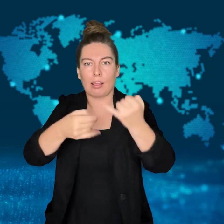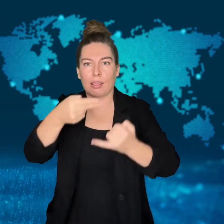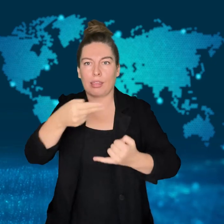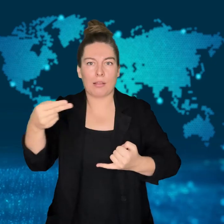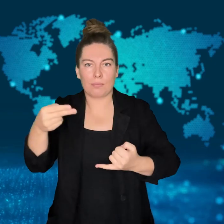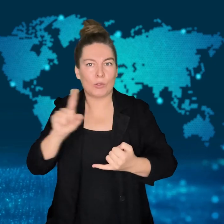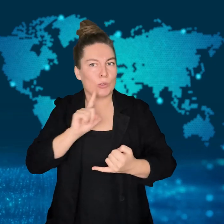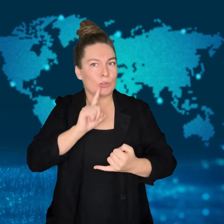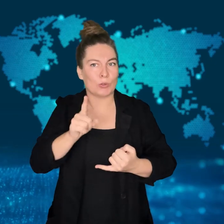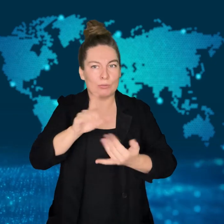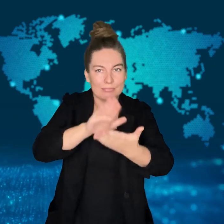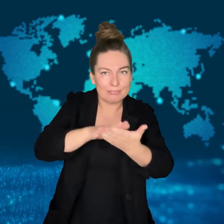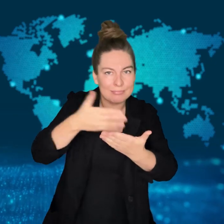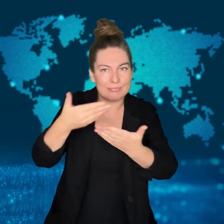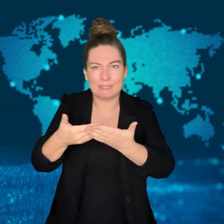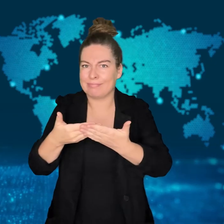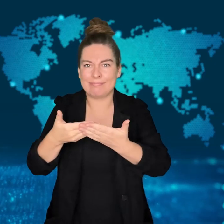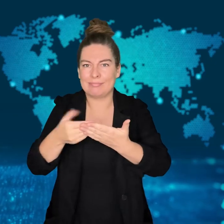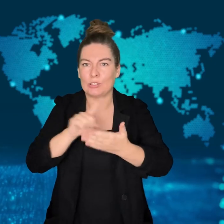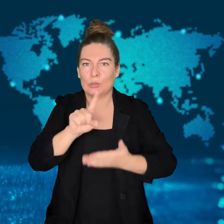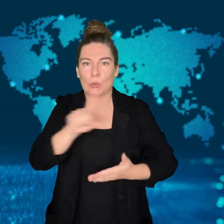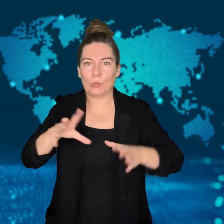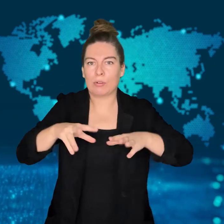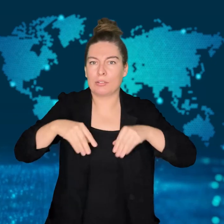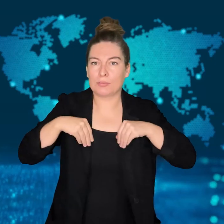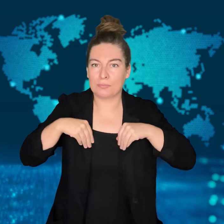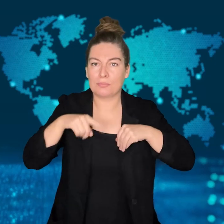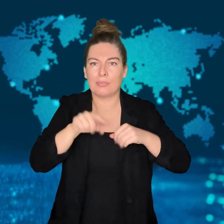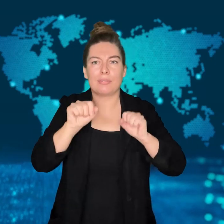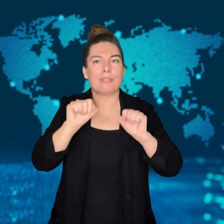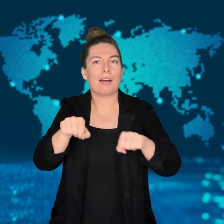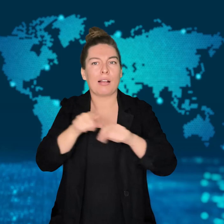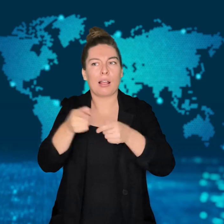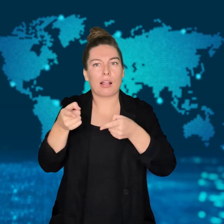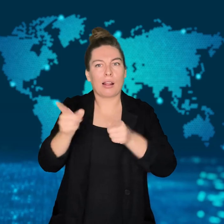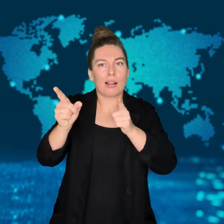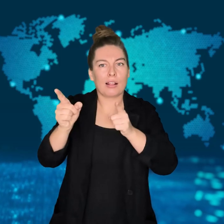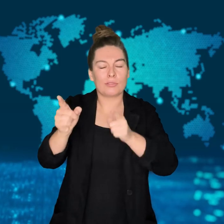as an objectionable and offensive word.